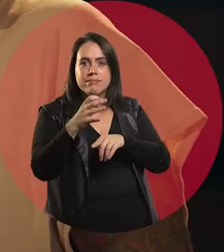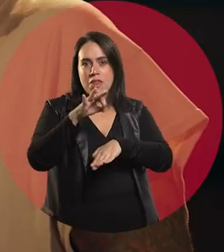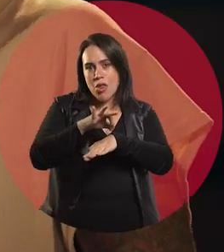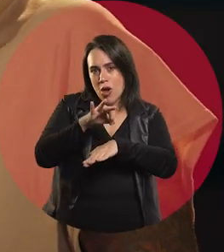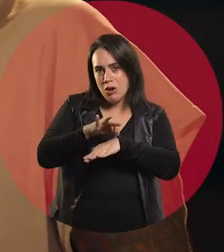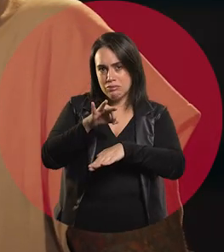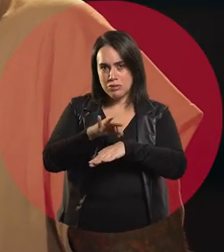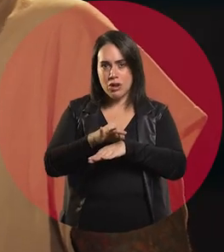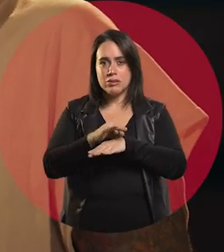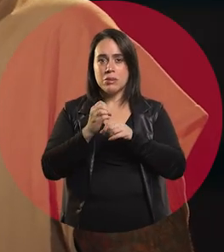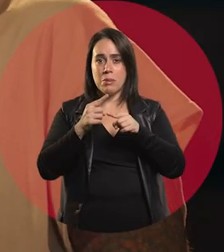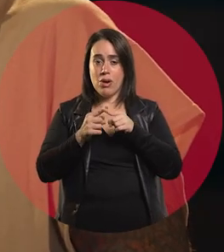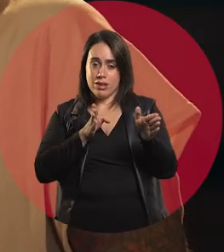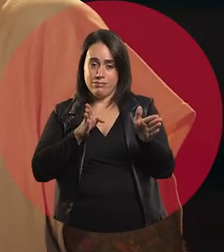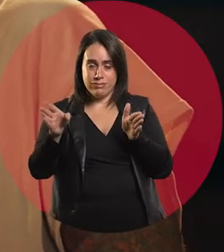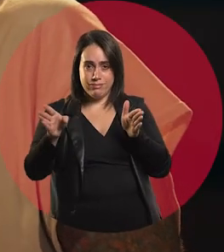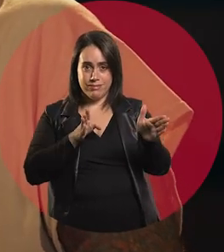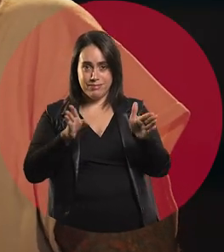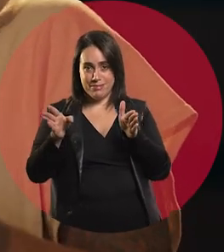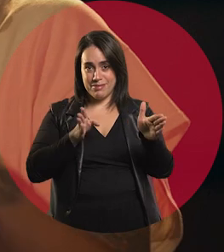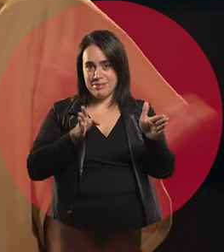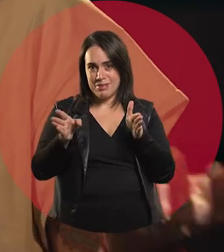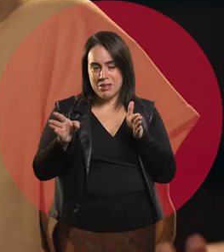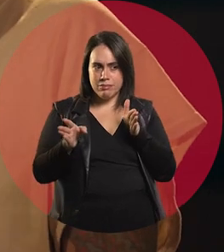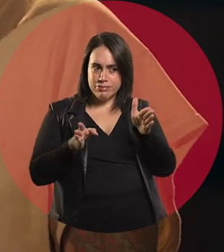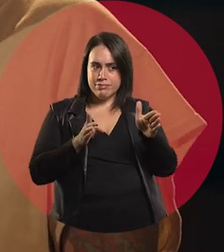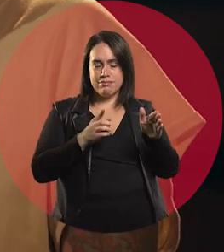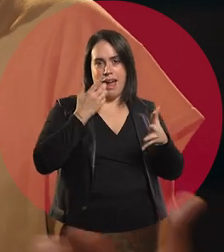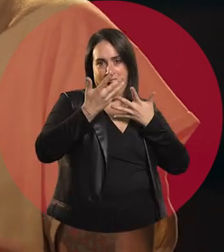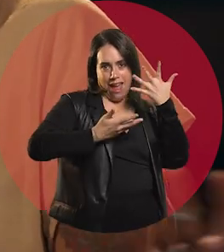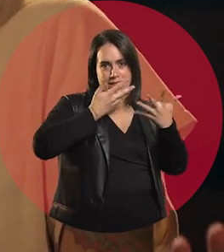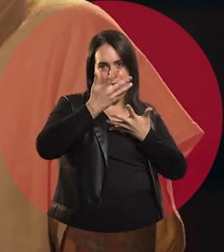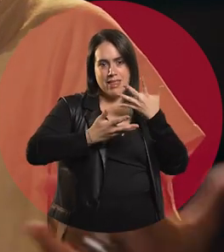Choosing medicine, while also having that passion